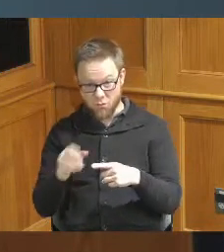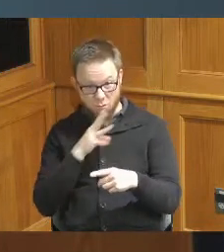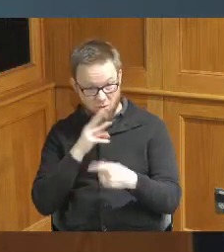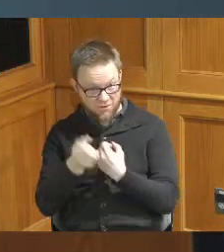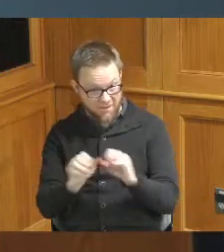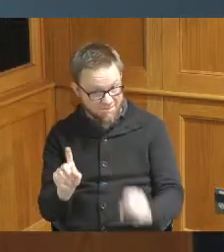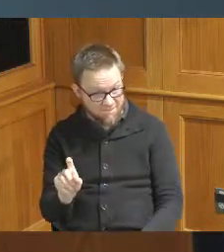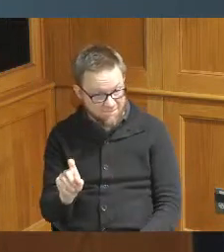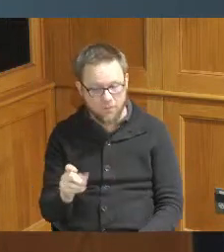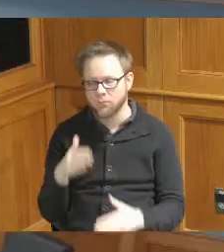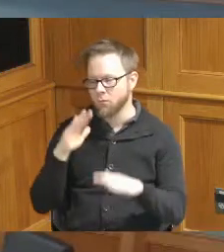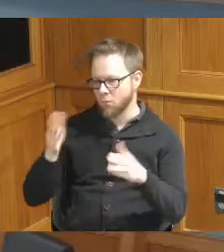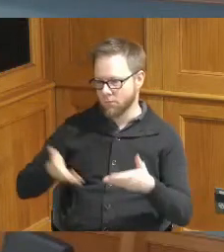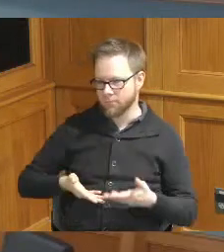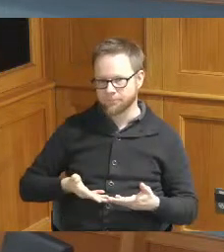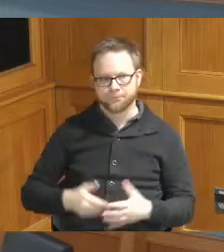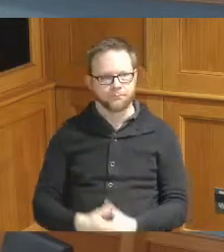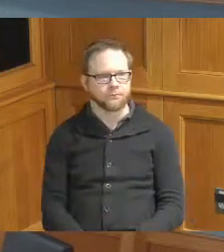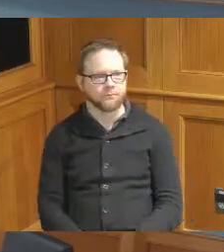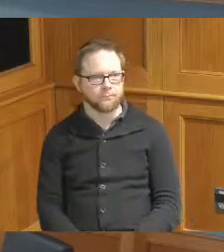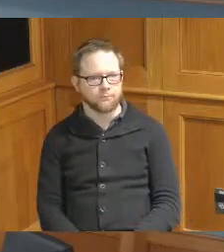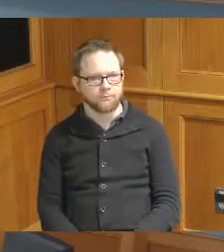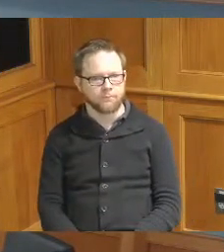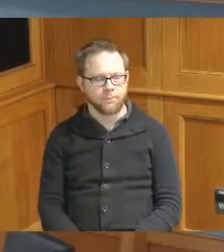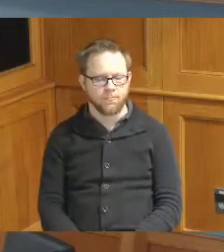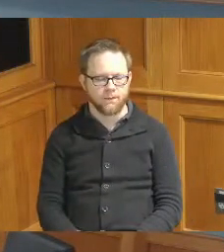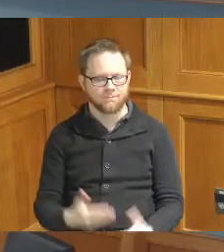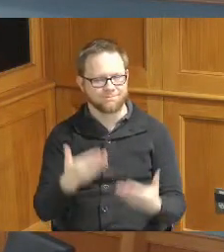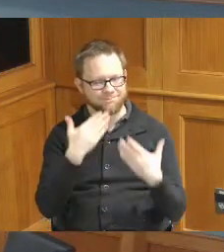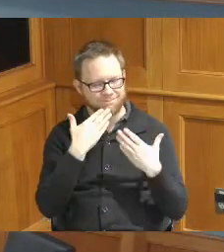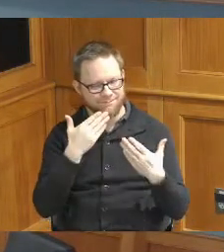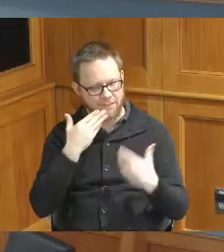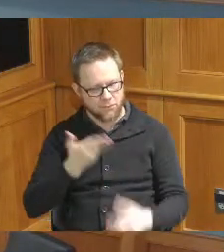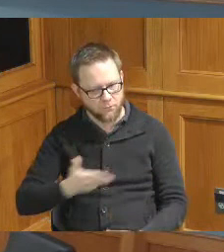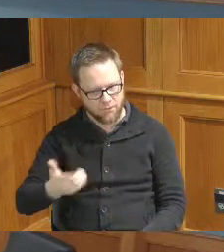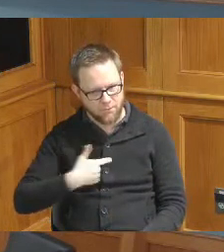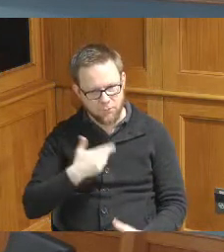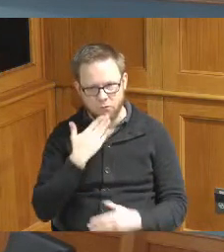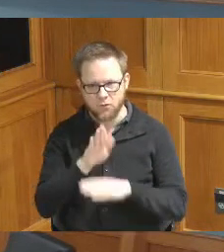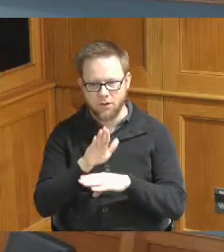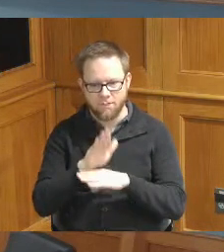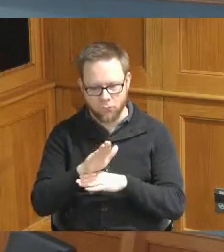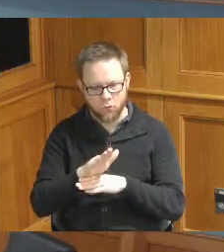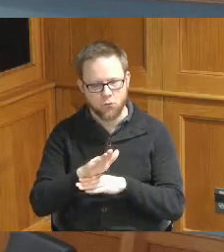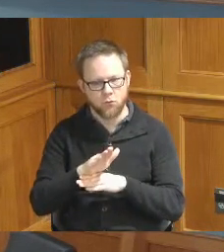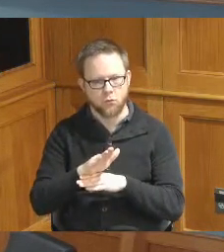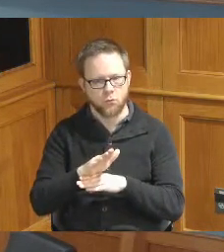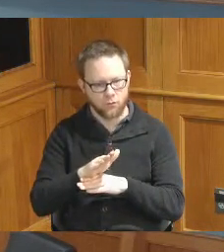welcome thank you for having me good afternoon Madam President Commissioners and